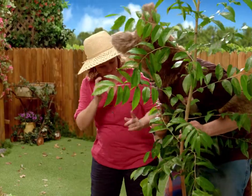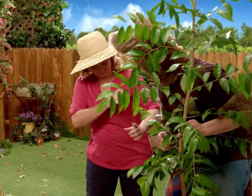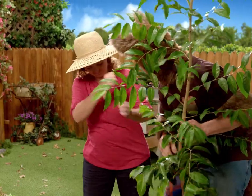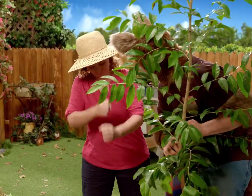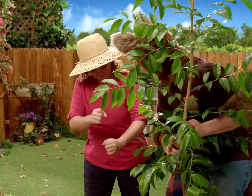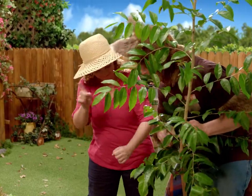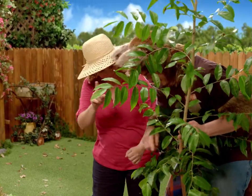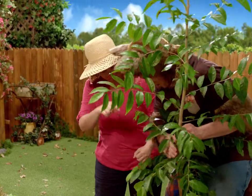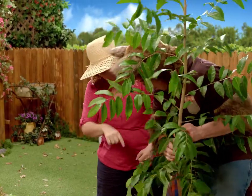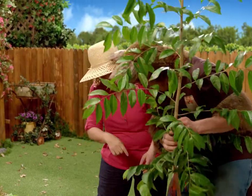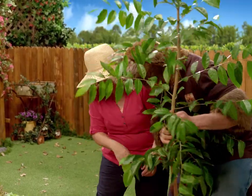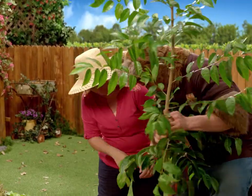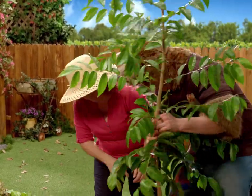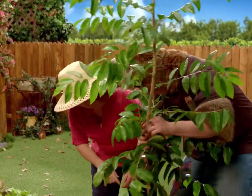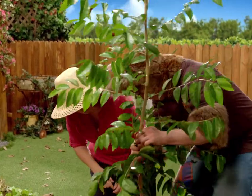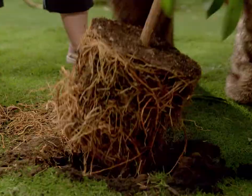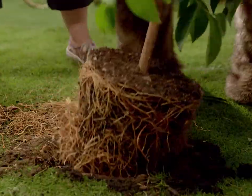Yes. Pop it in the hole, Possum.